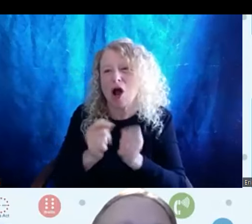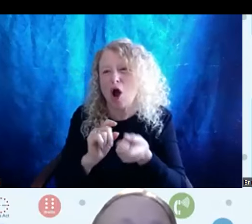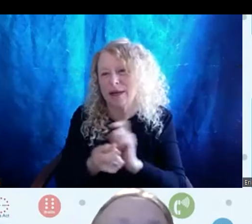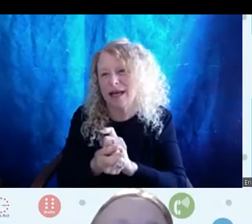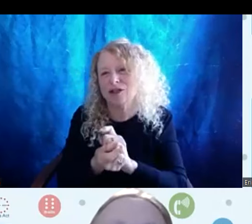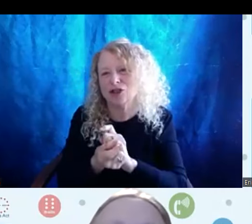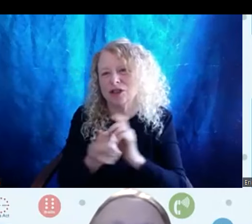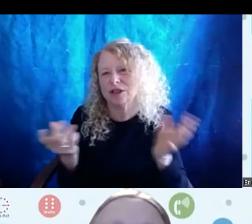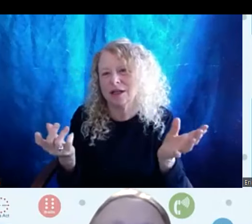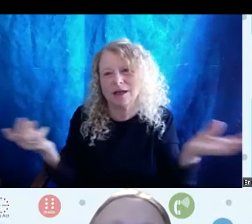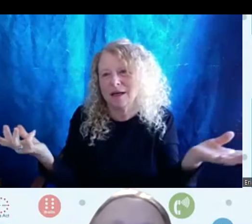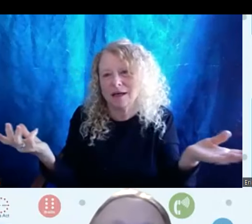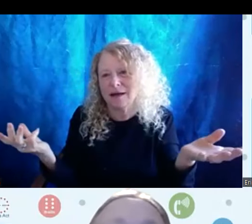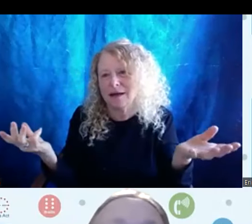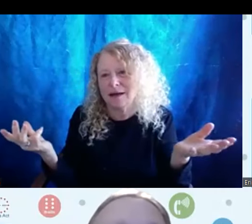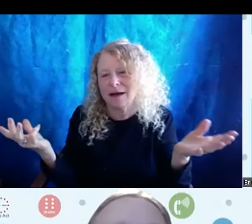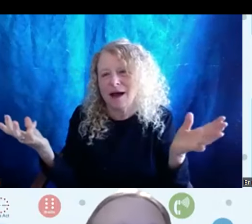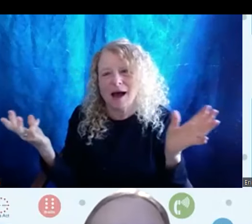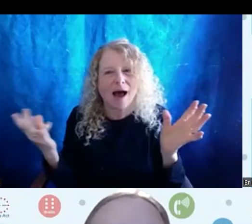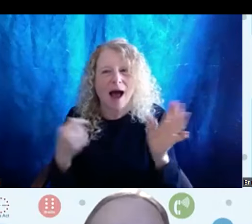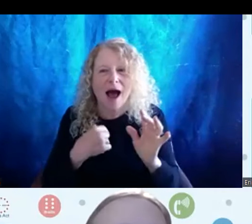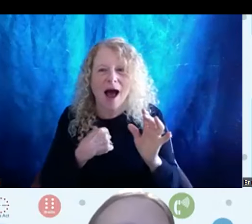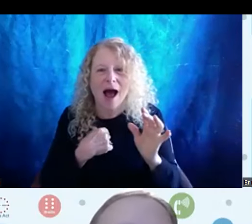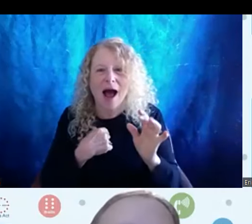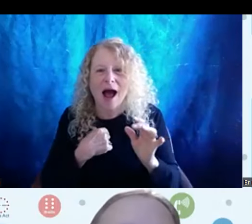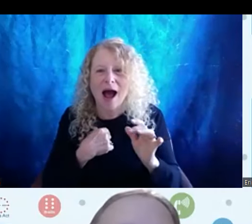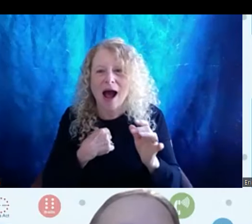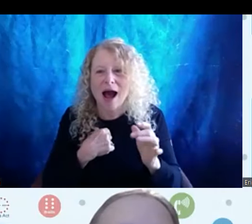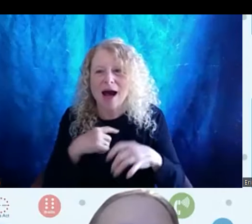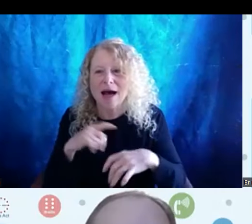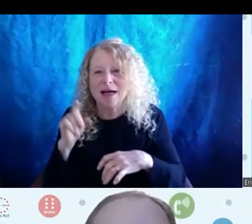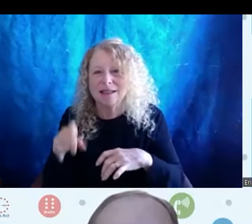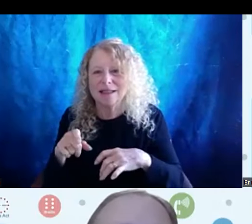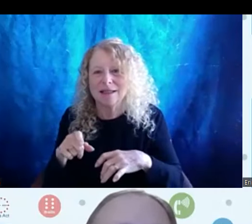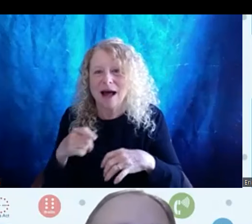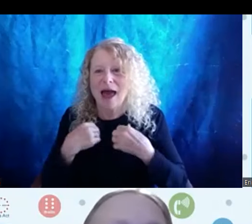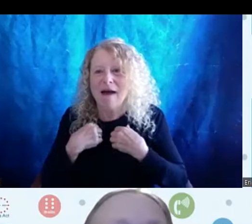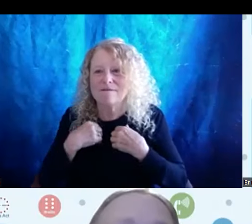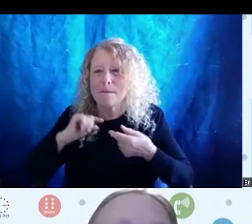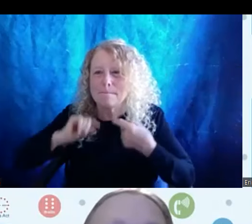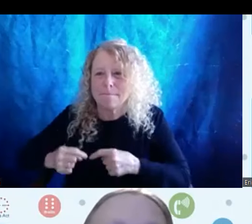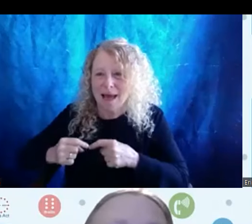I mean I I exist in pain. That's just sort of my existence. There's there's always something